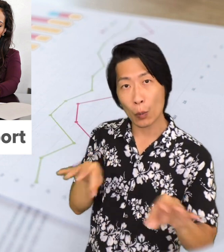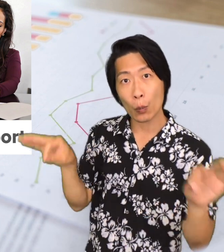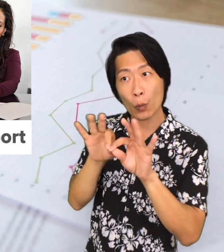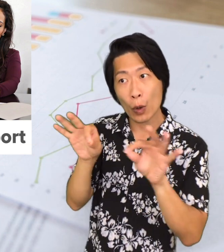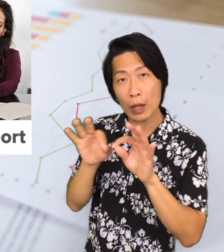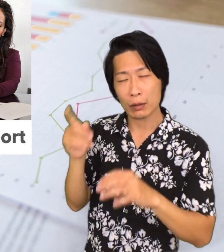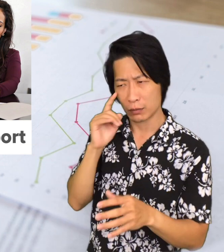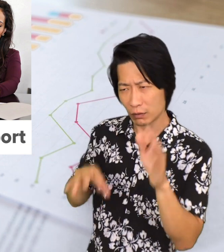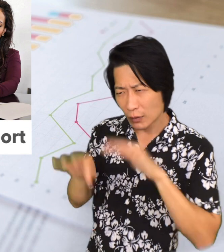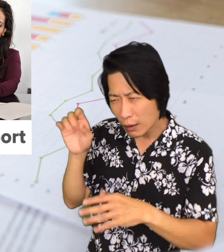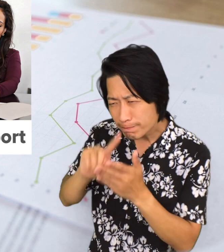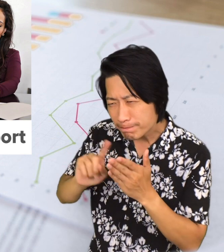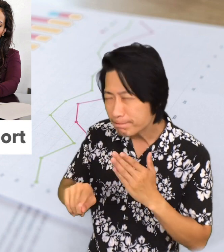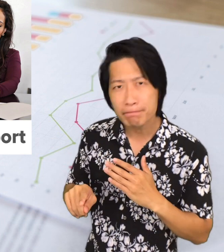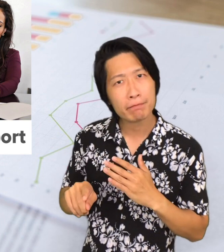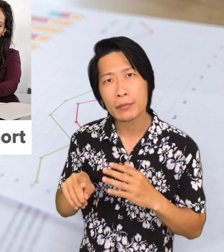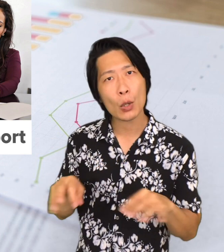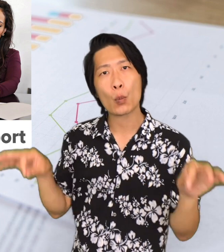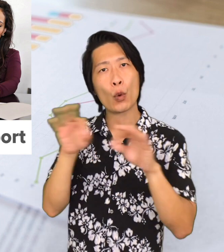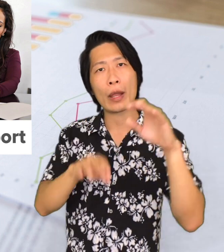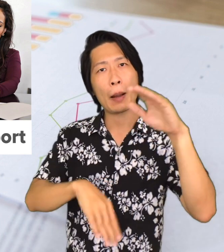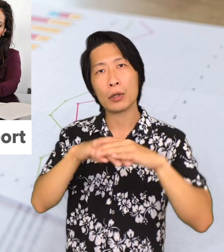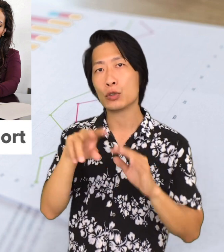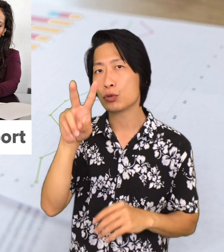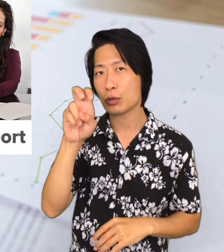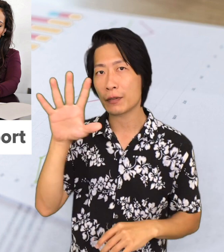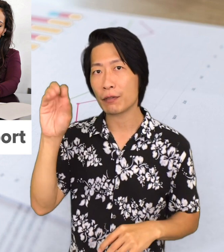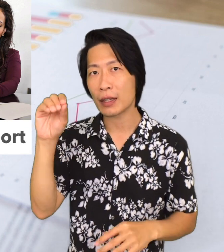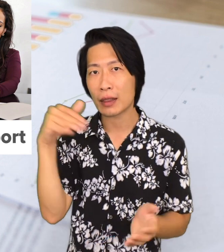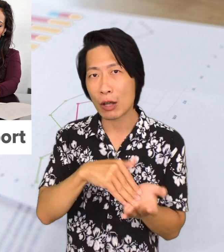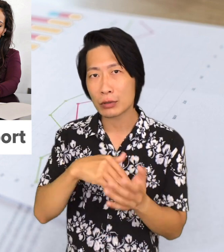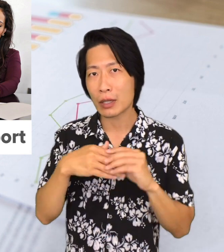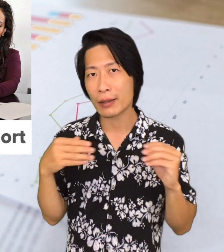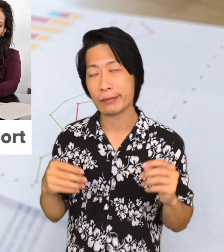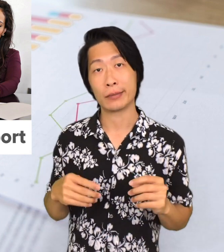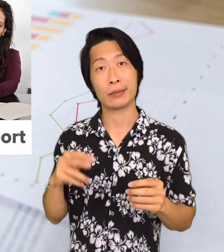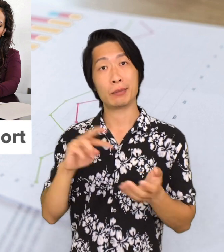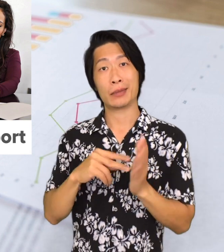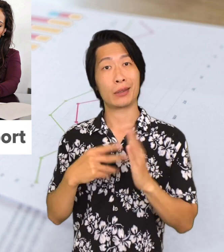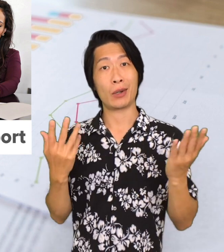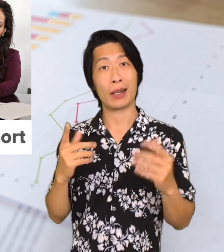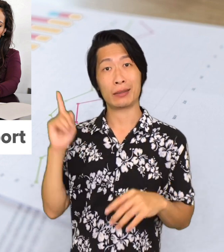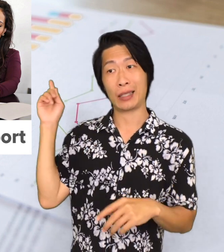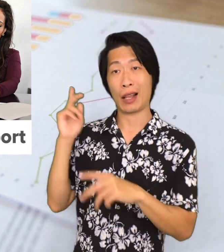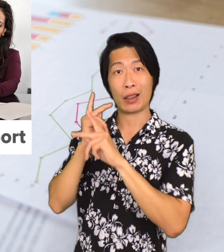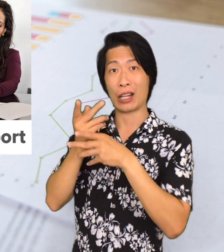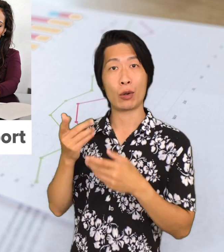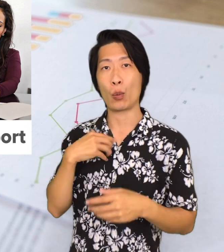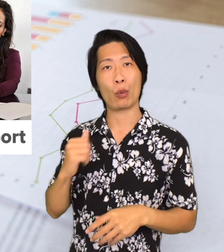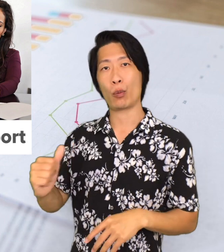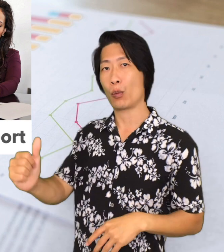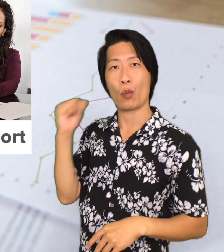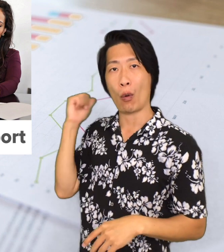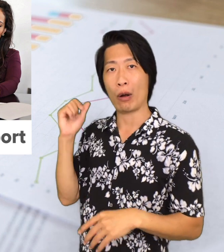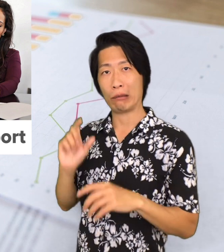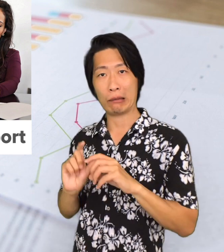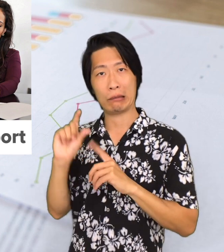home is only worth $250,000... Well, the lender will not lend you any additional money